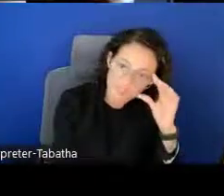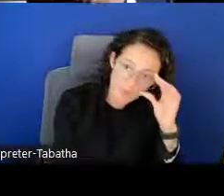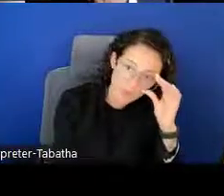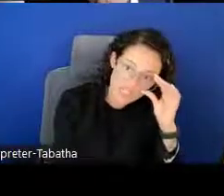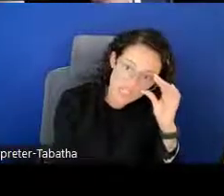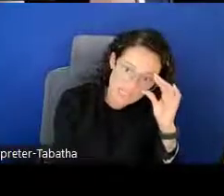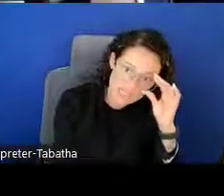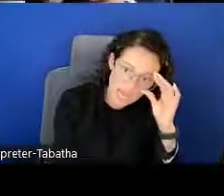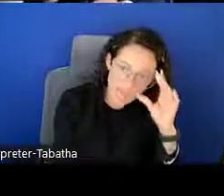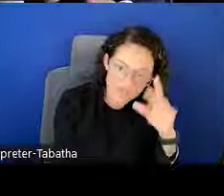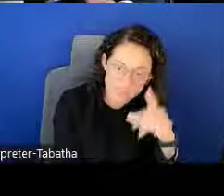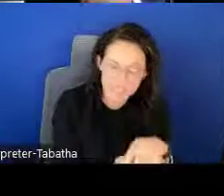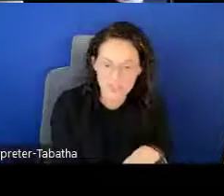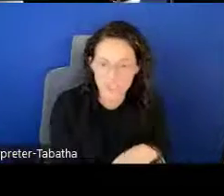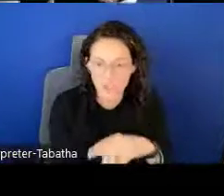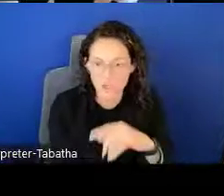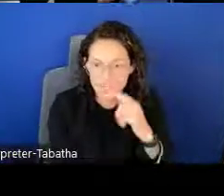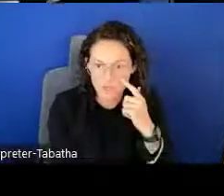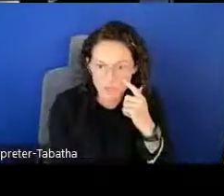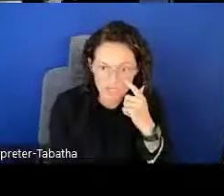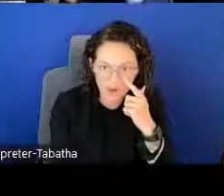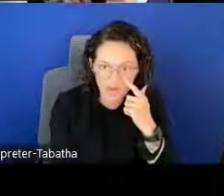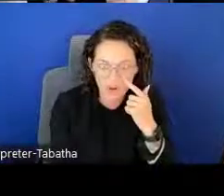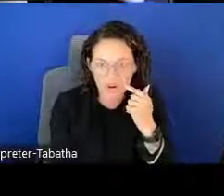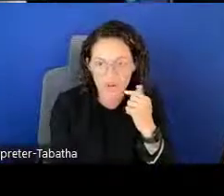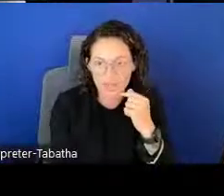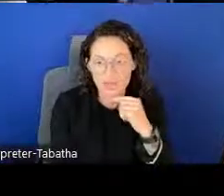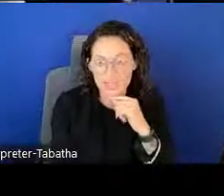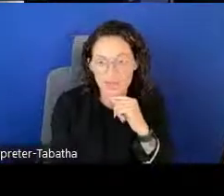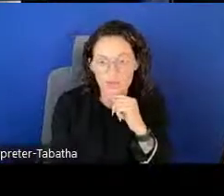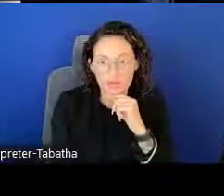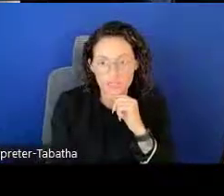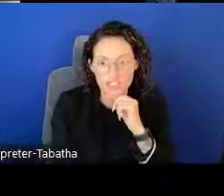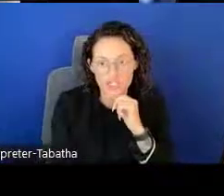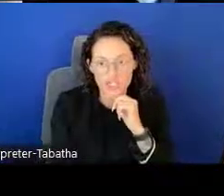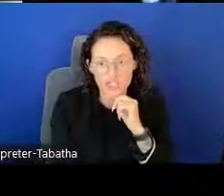Some questions I've seen in the question box so far is about the research.